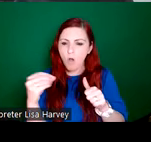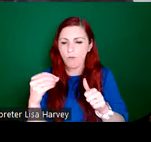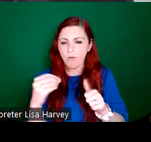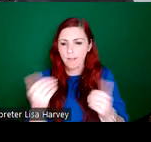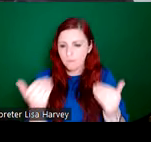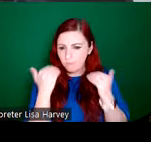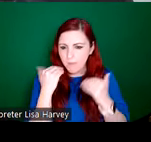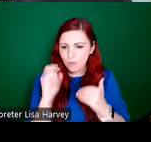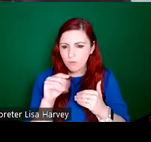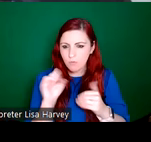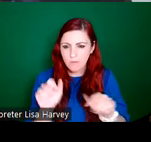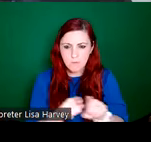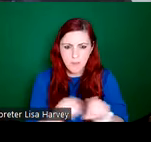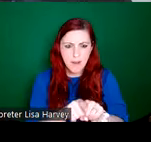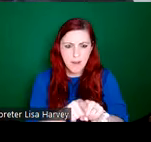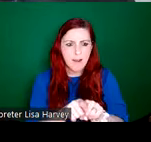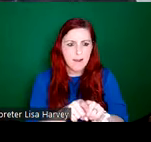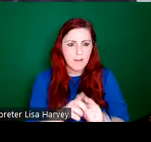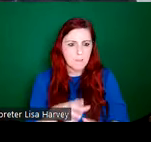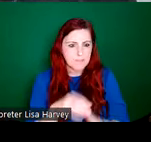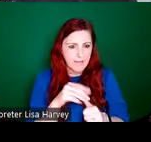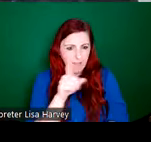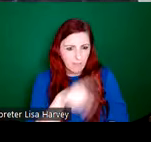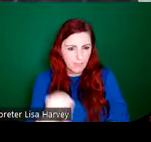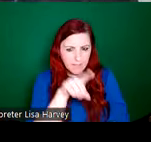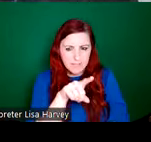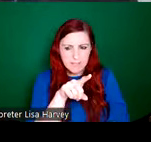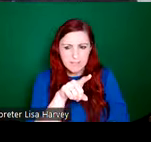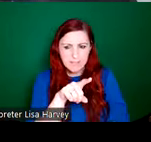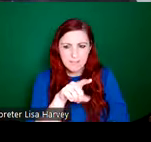European medieval stained glass. So there is no there are any fragments